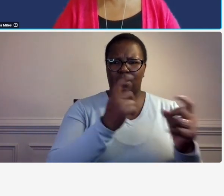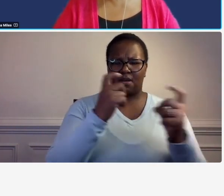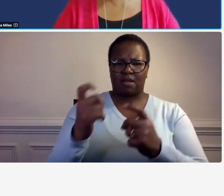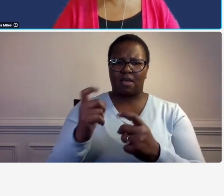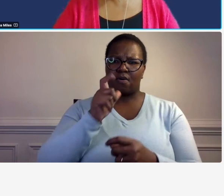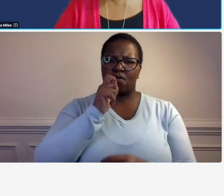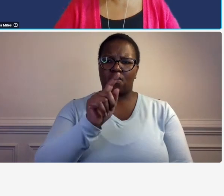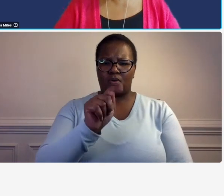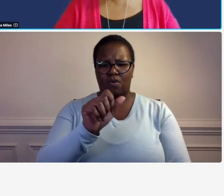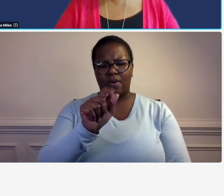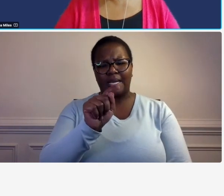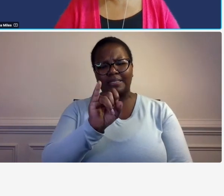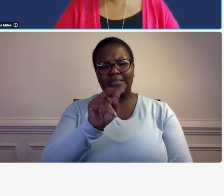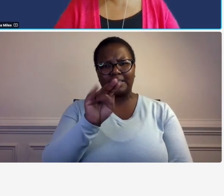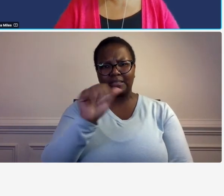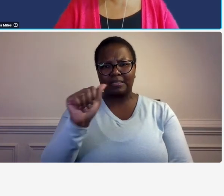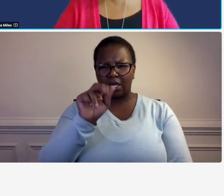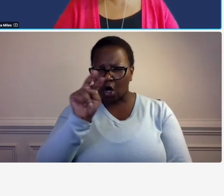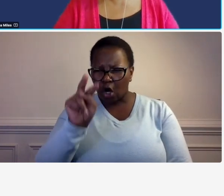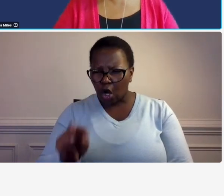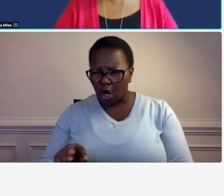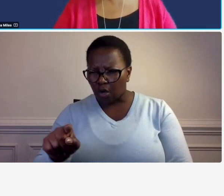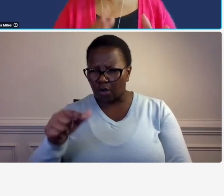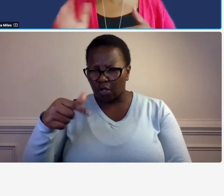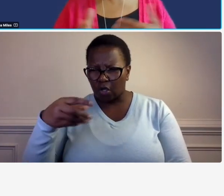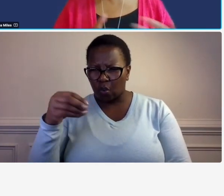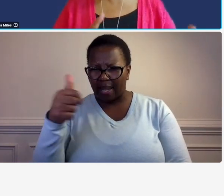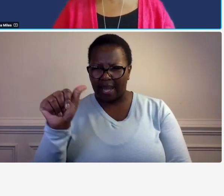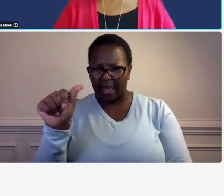a chance to look in the q a to see if there's any messages and then the interpreters can swap